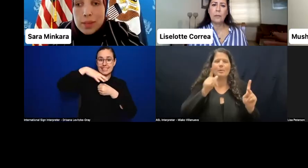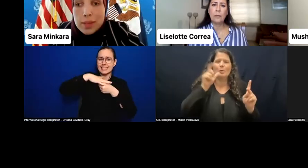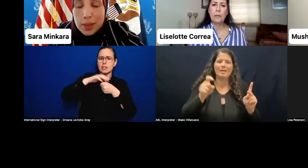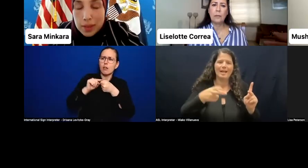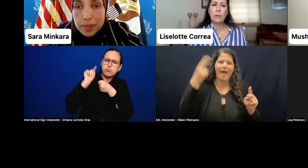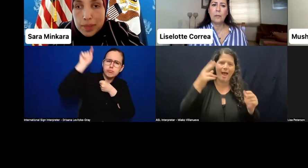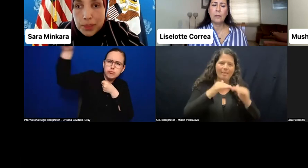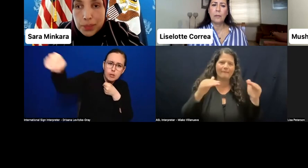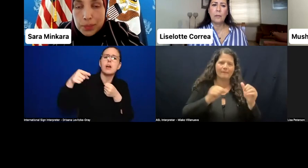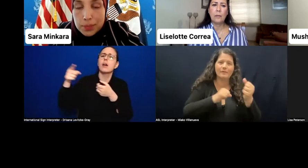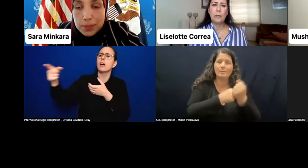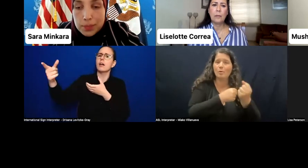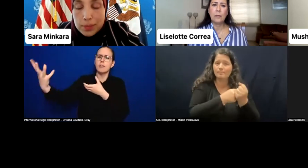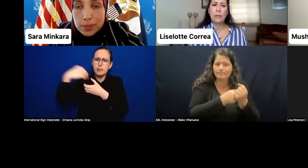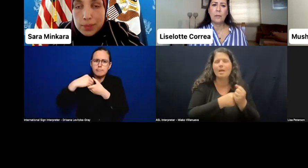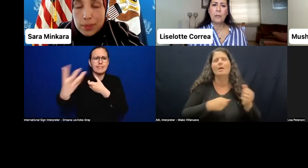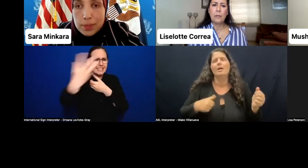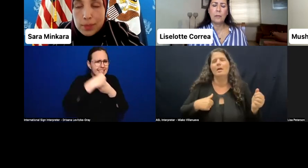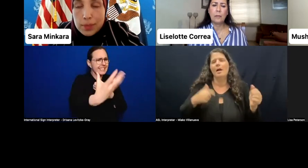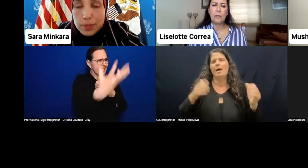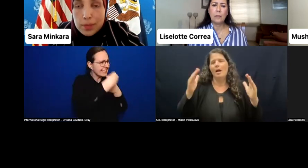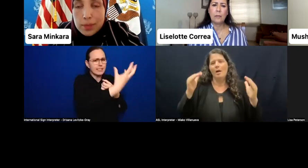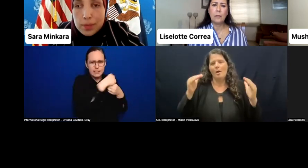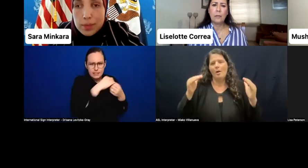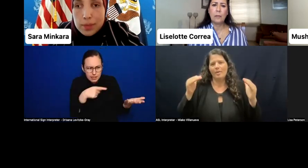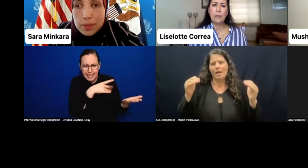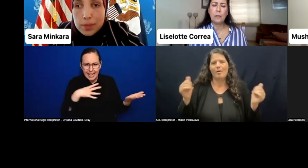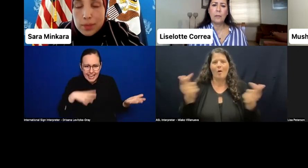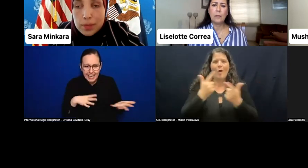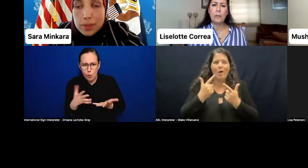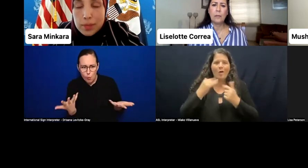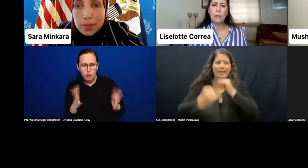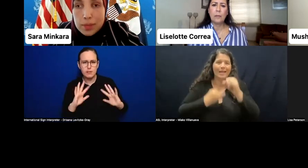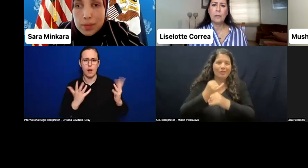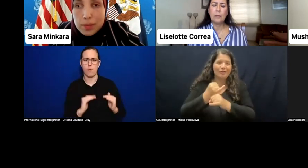And I hope that our international partners will